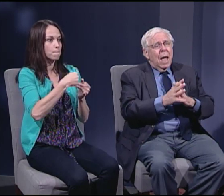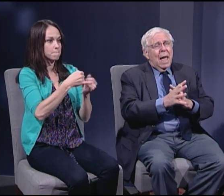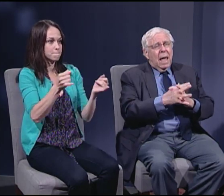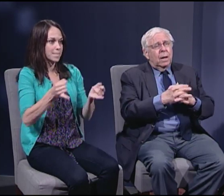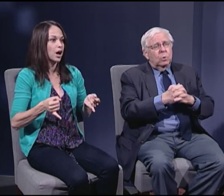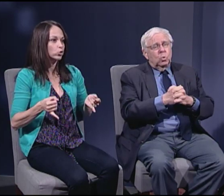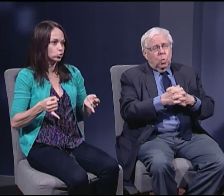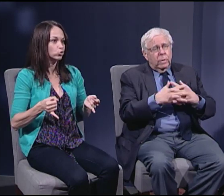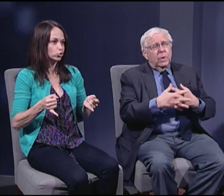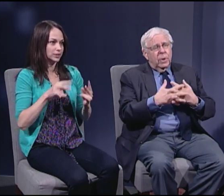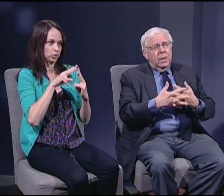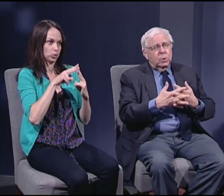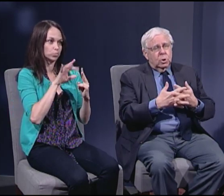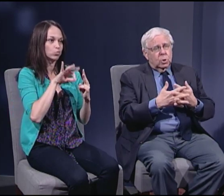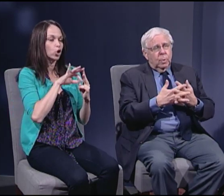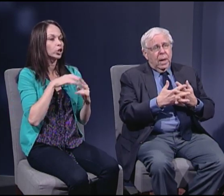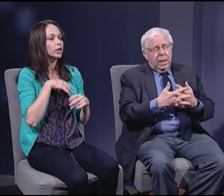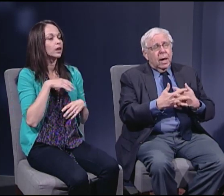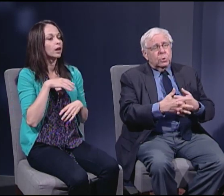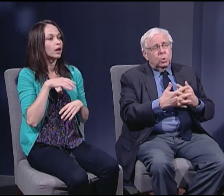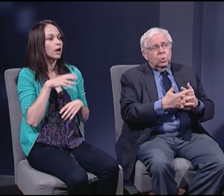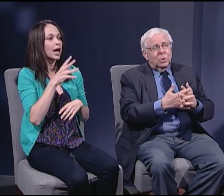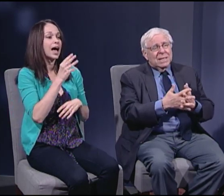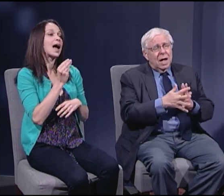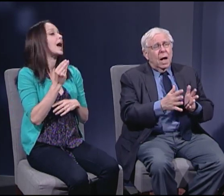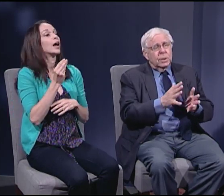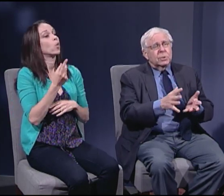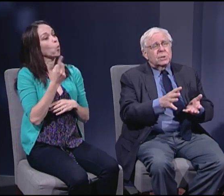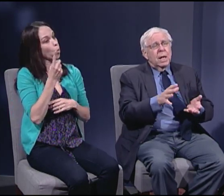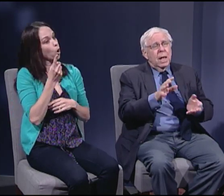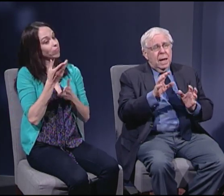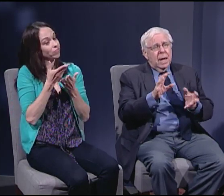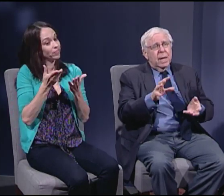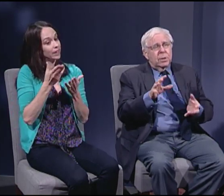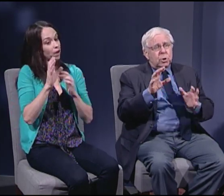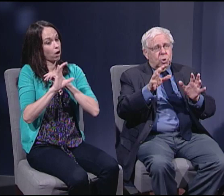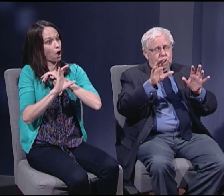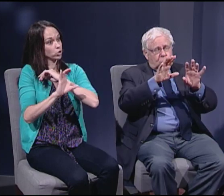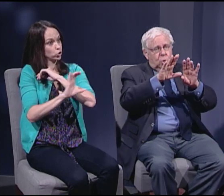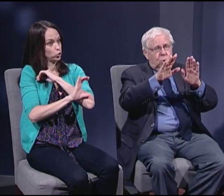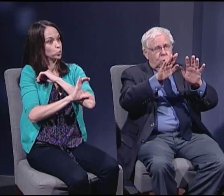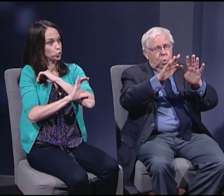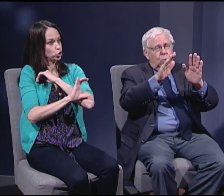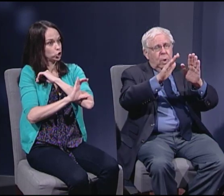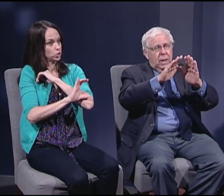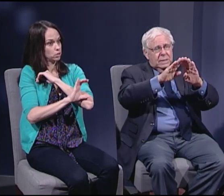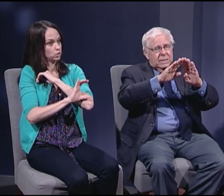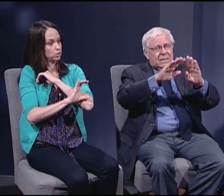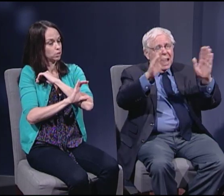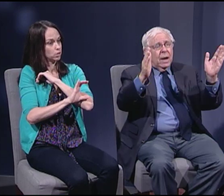And one of the things a constitution does is to set